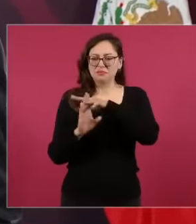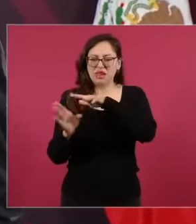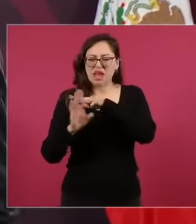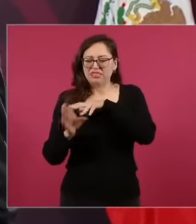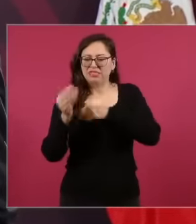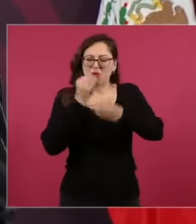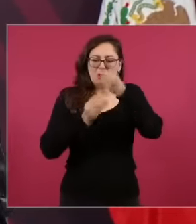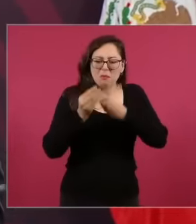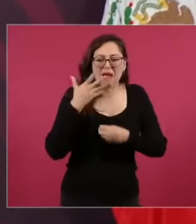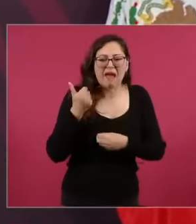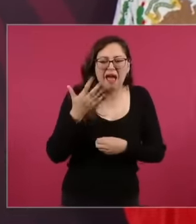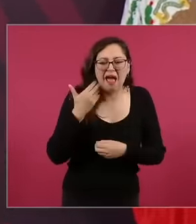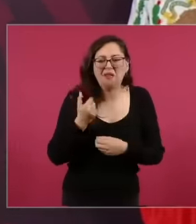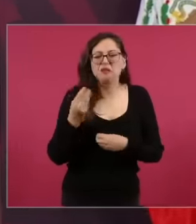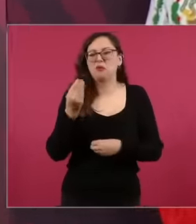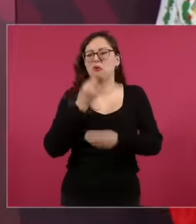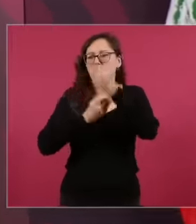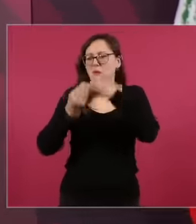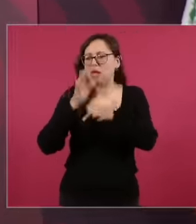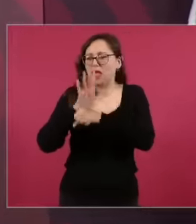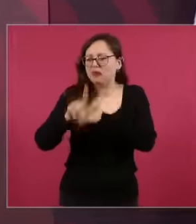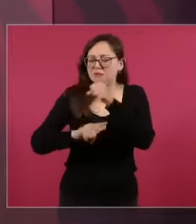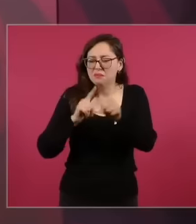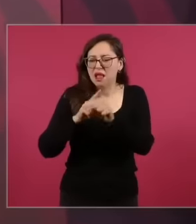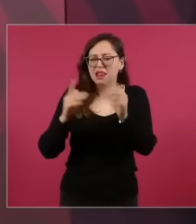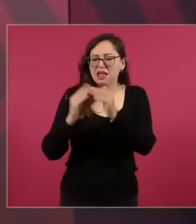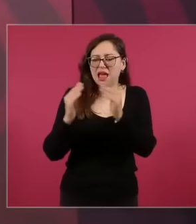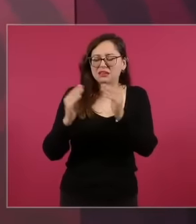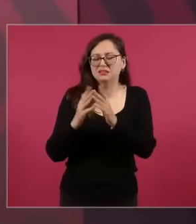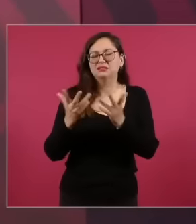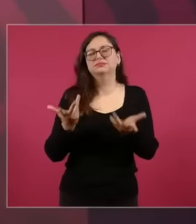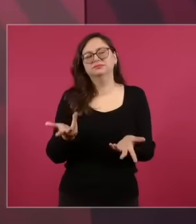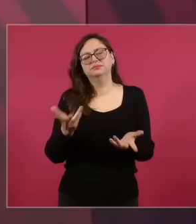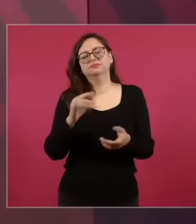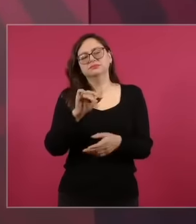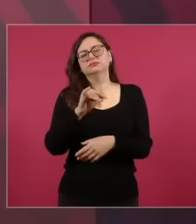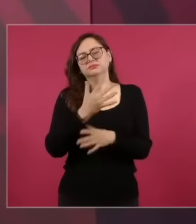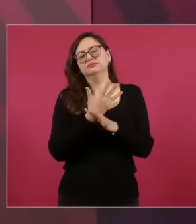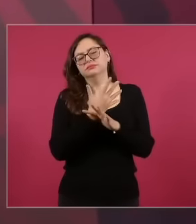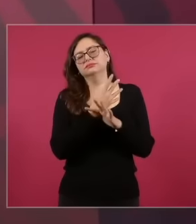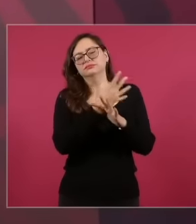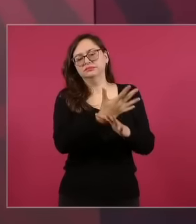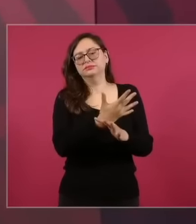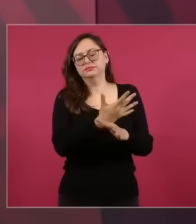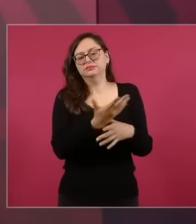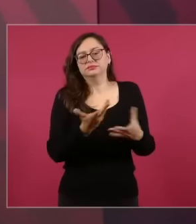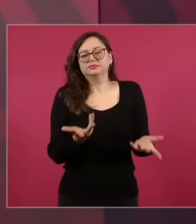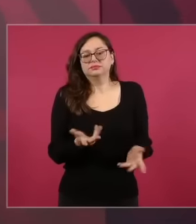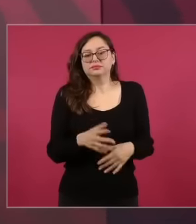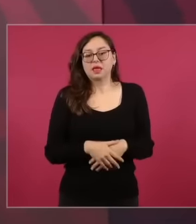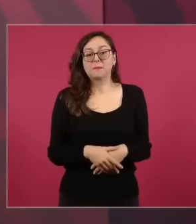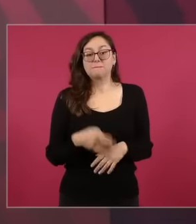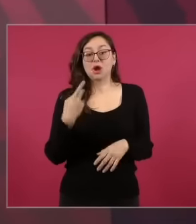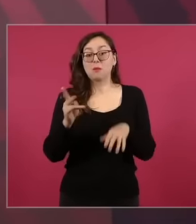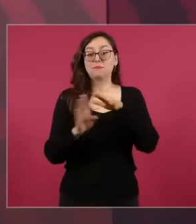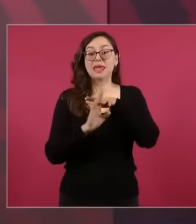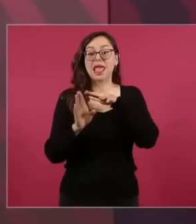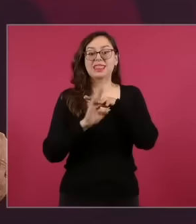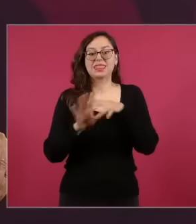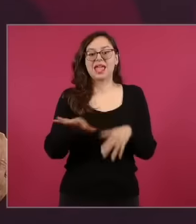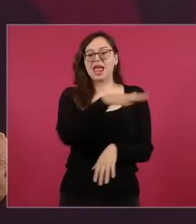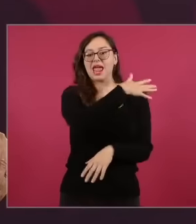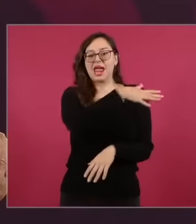but eh, they talked about migrants in general, not about Mexico in particular,